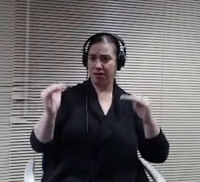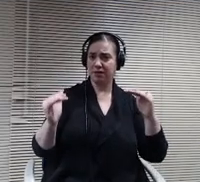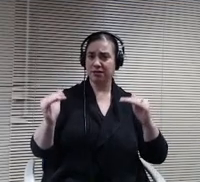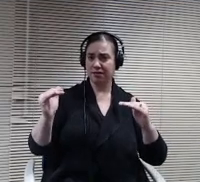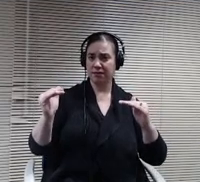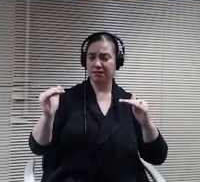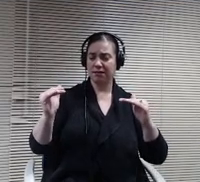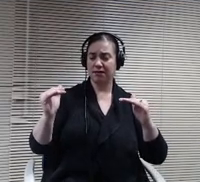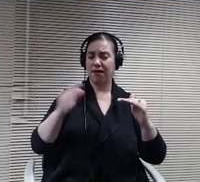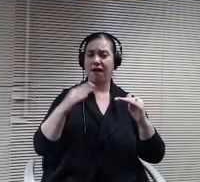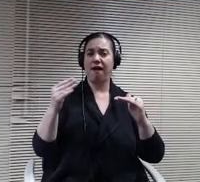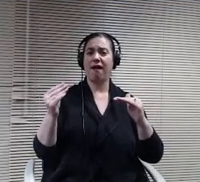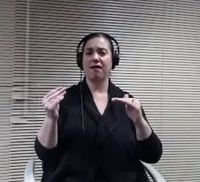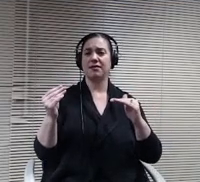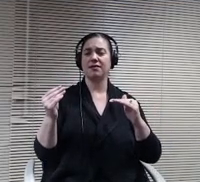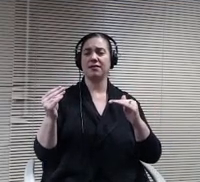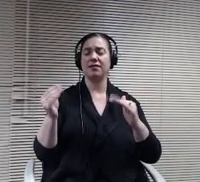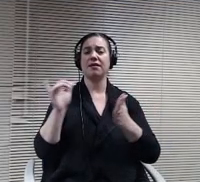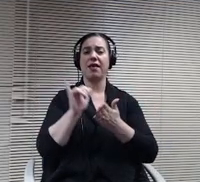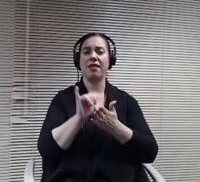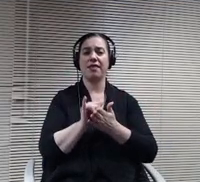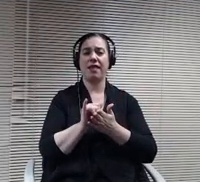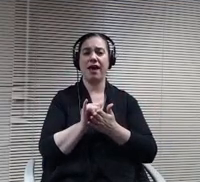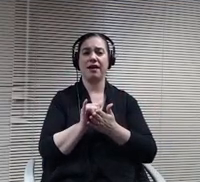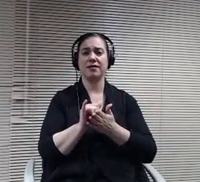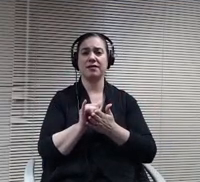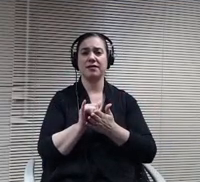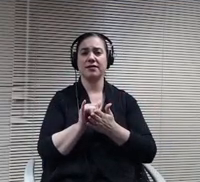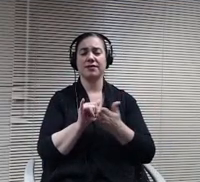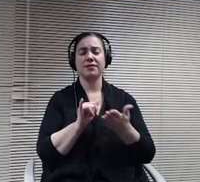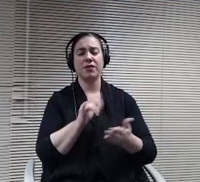You know, I would certainly recommend that you avoid trying